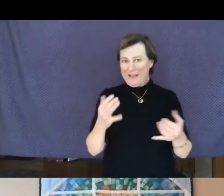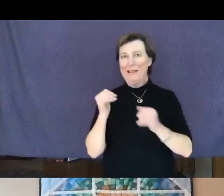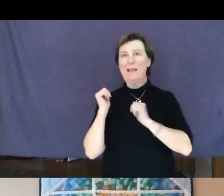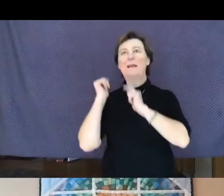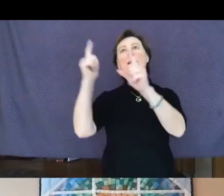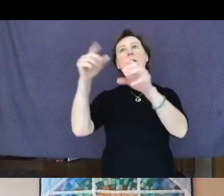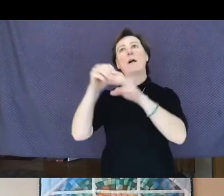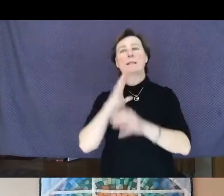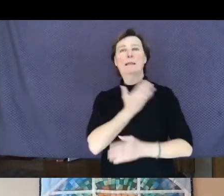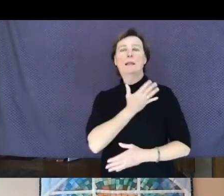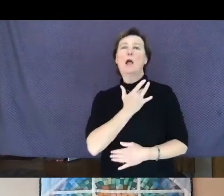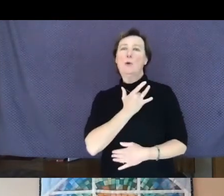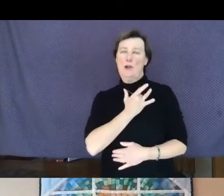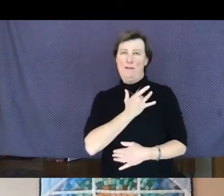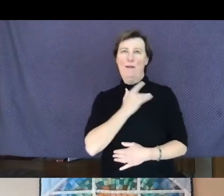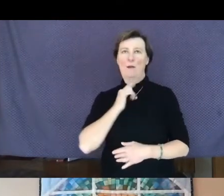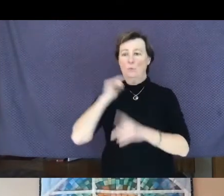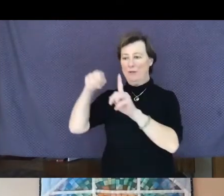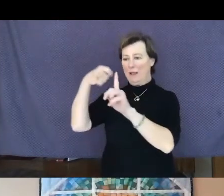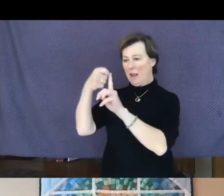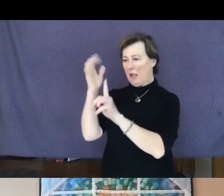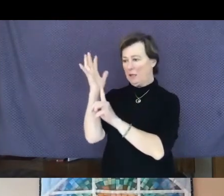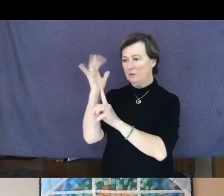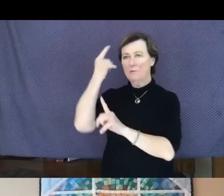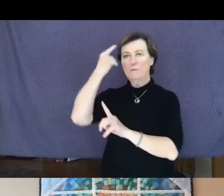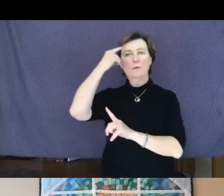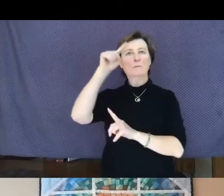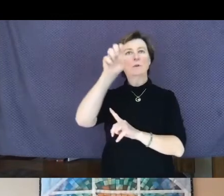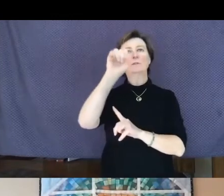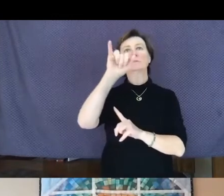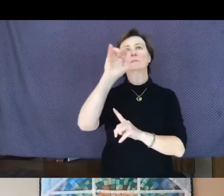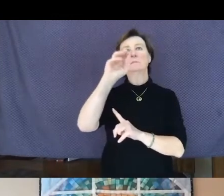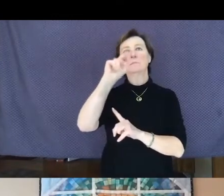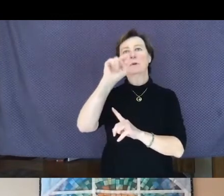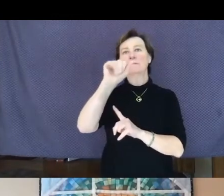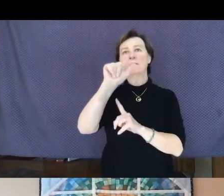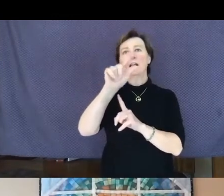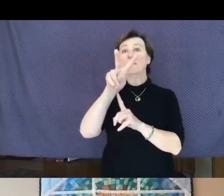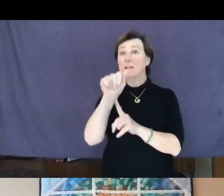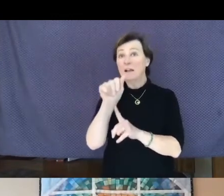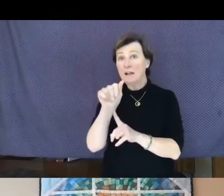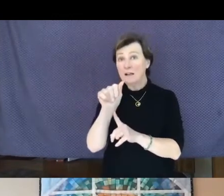We light our chalice for Simenfalva-- for our Simenfalva partner